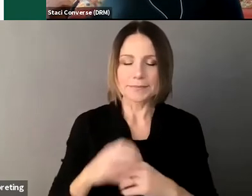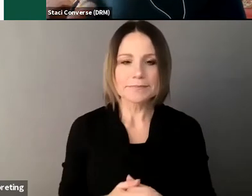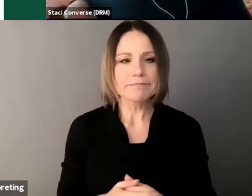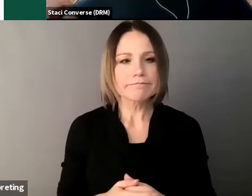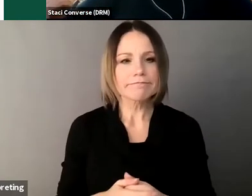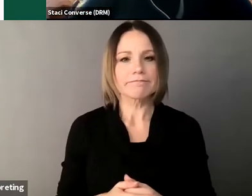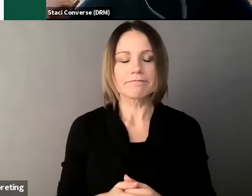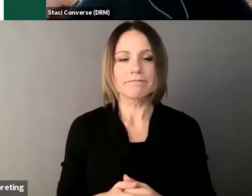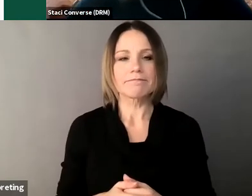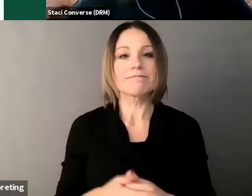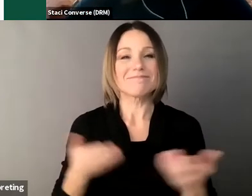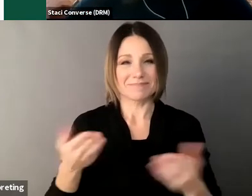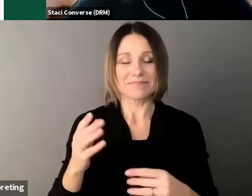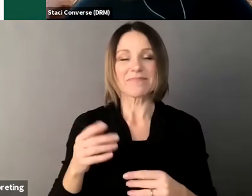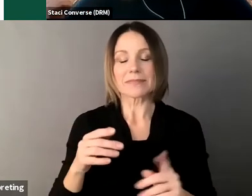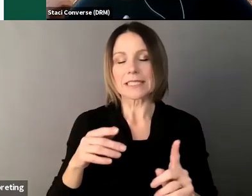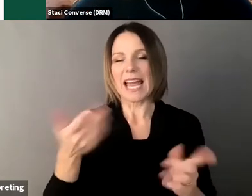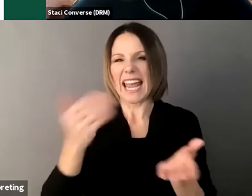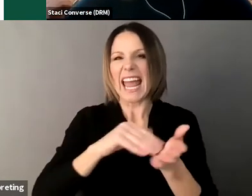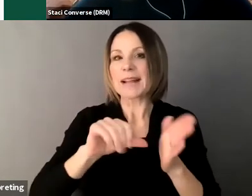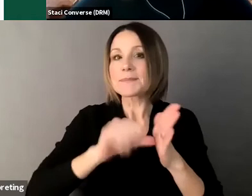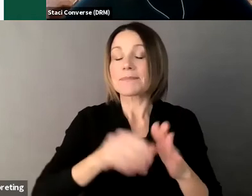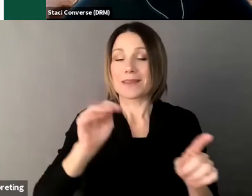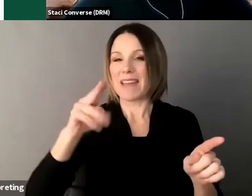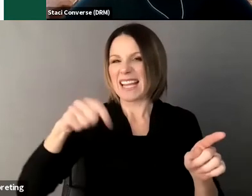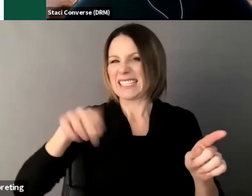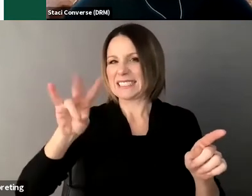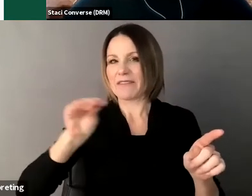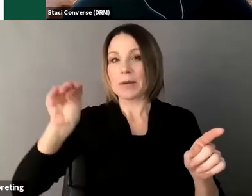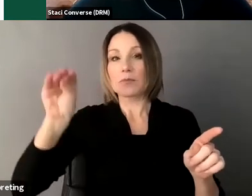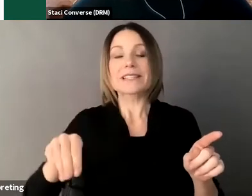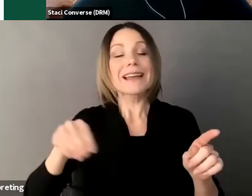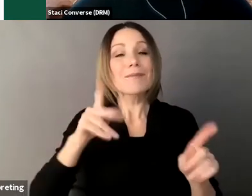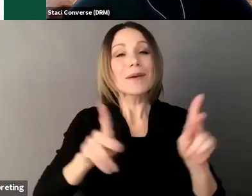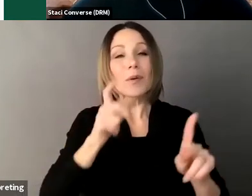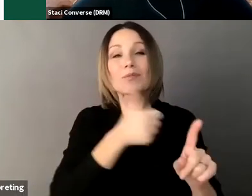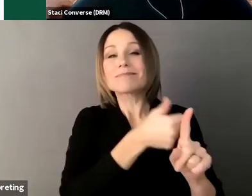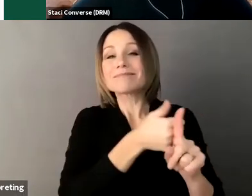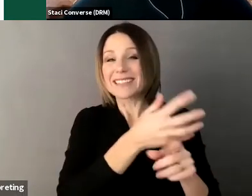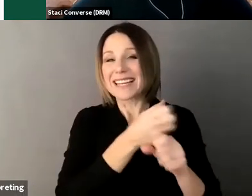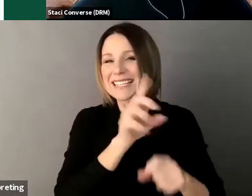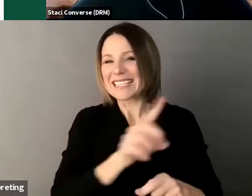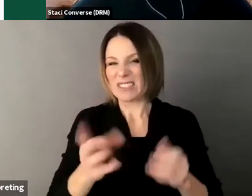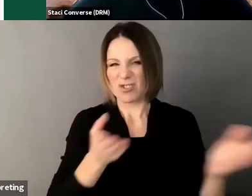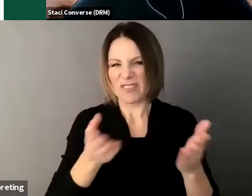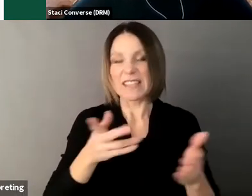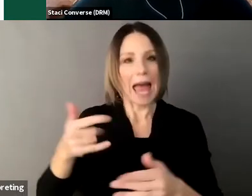um in Maine about 70 70 of people um who receive developmental services are under guardianship